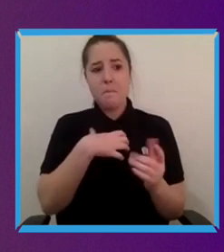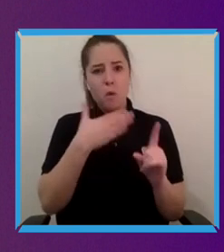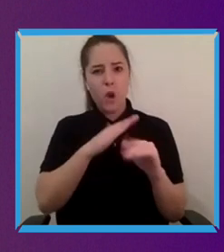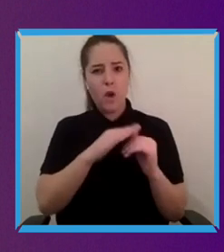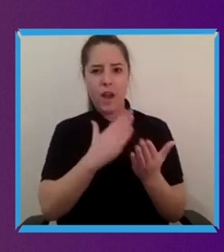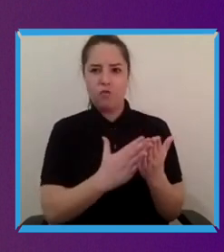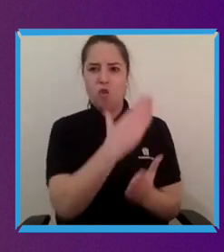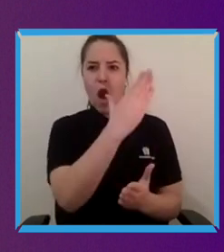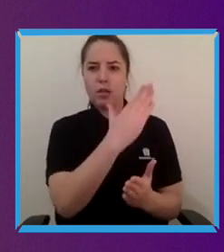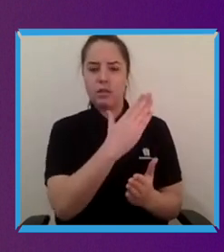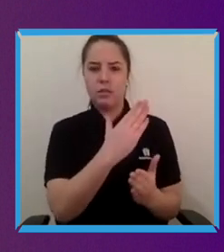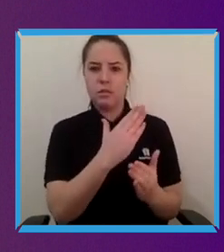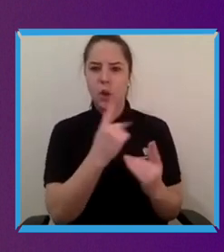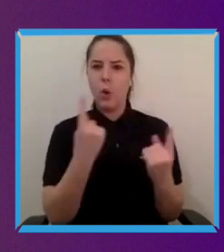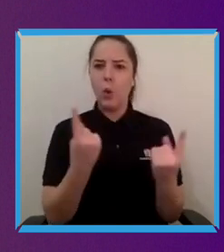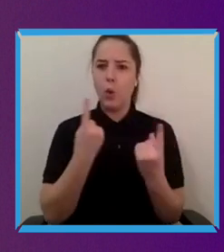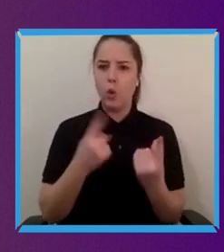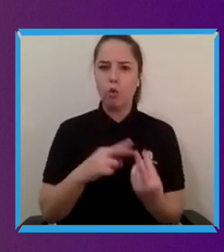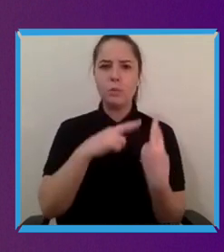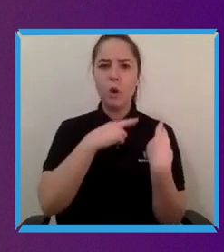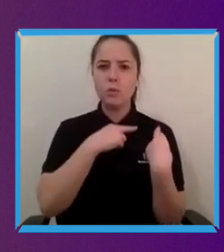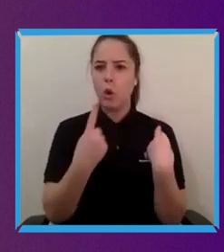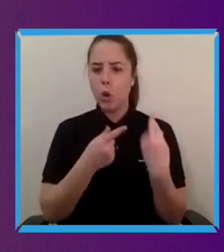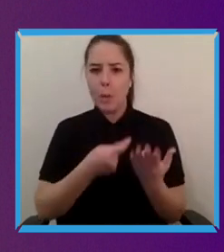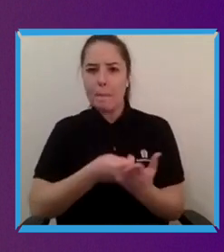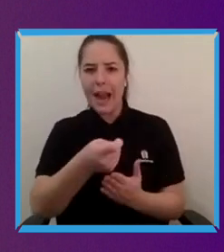who who bears the cost and who is the one that needs to